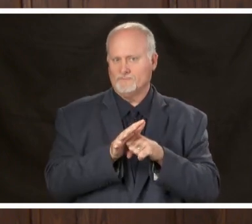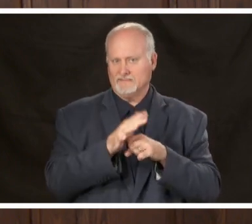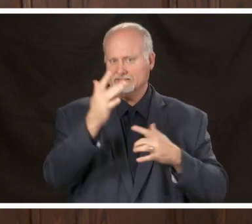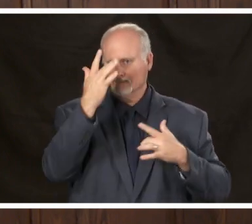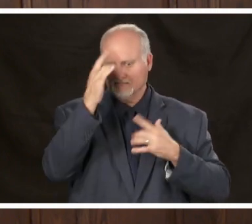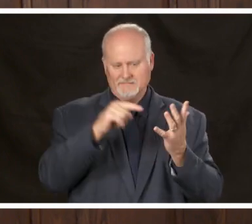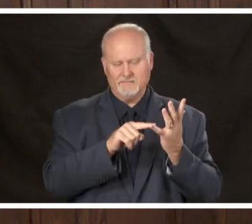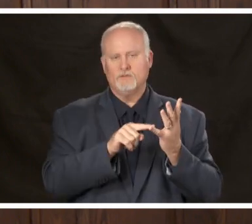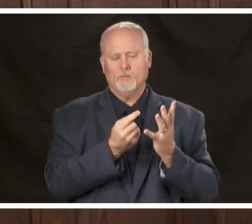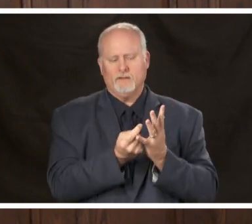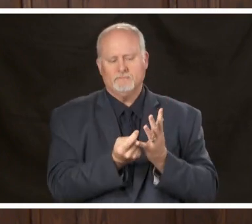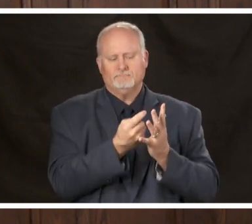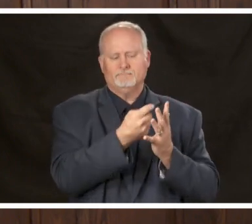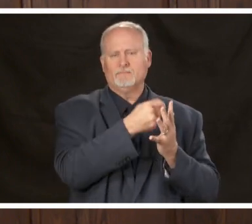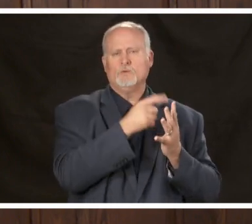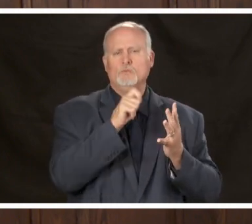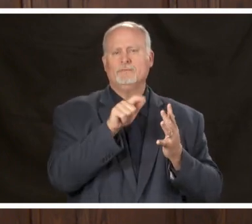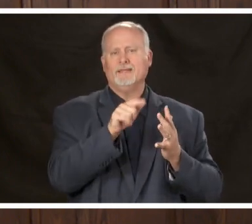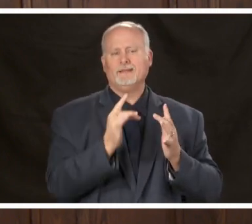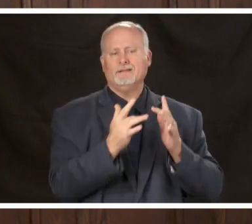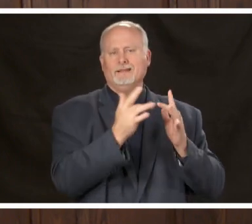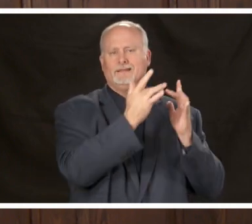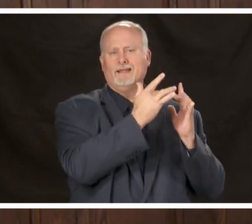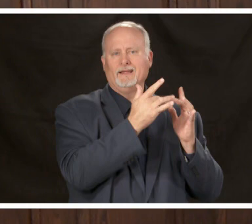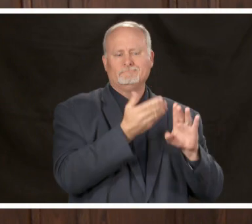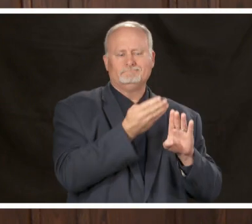then tracked down all that person's contacts make sure they're quarantined and